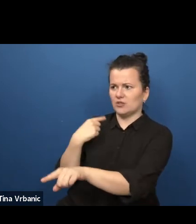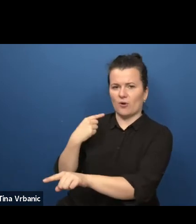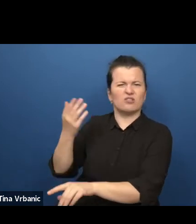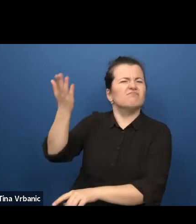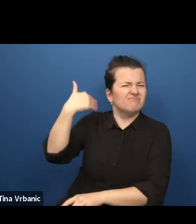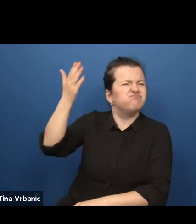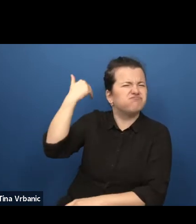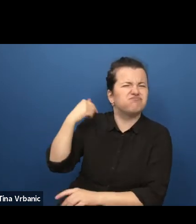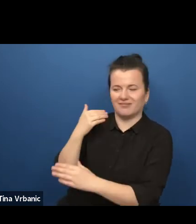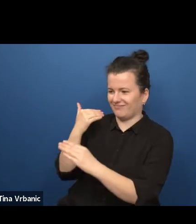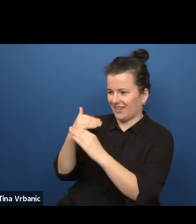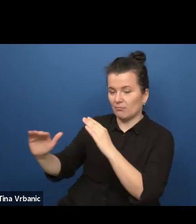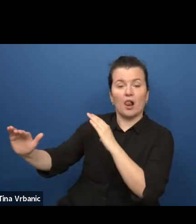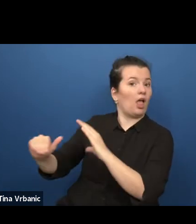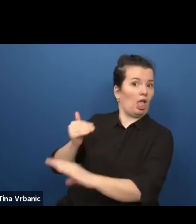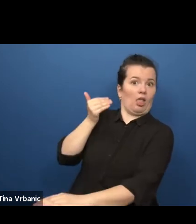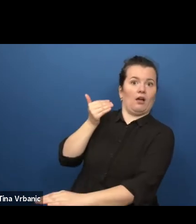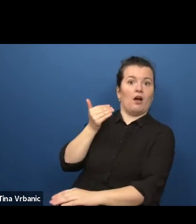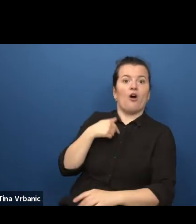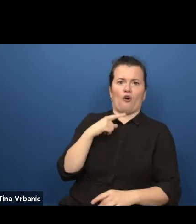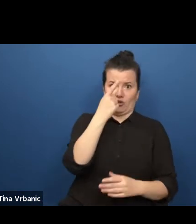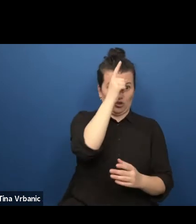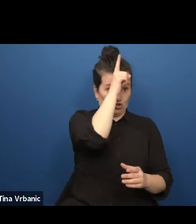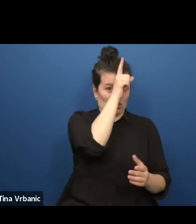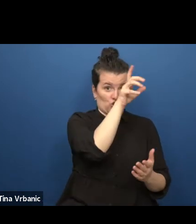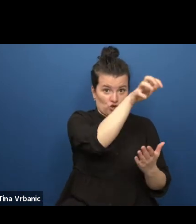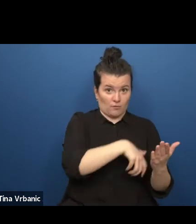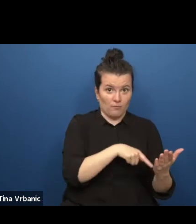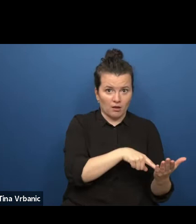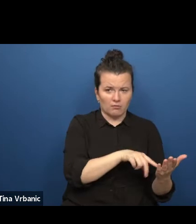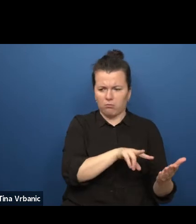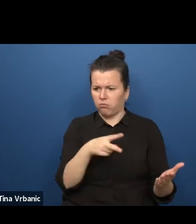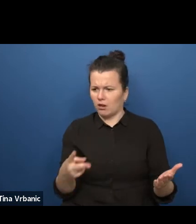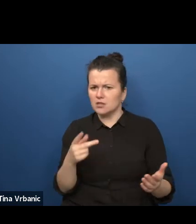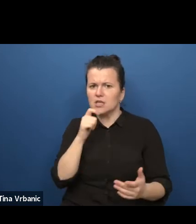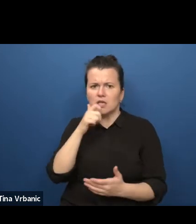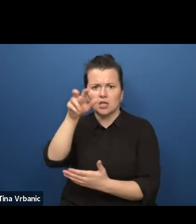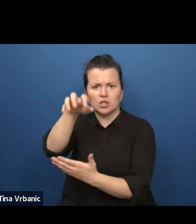not only in its original language but in English translation as well,